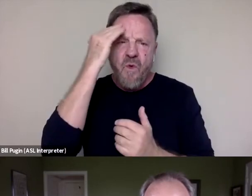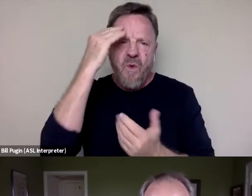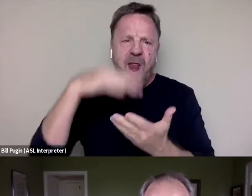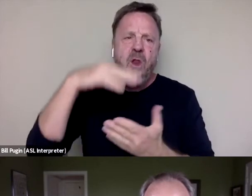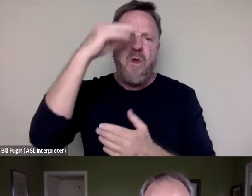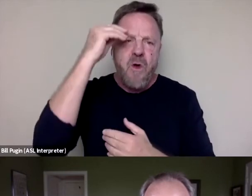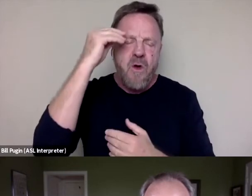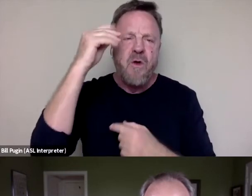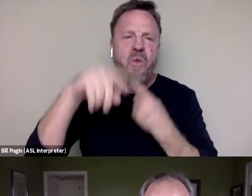when they see it in general?